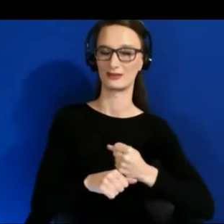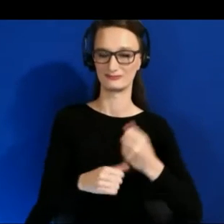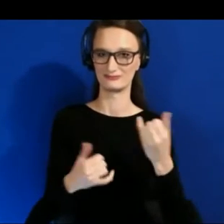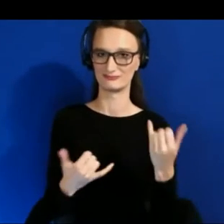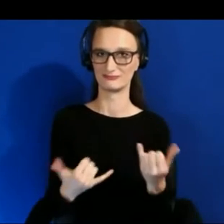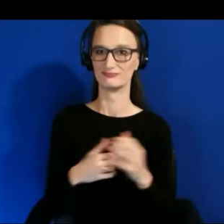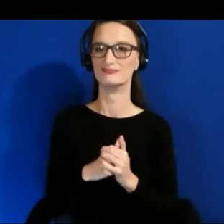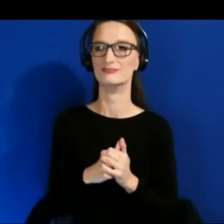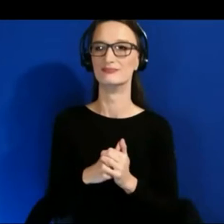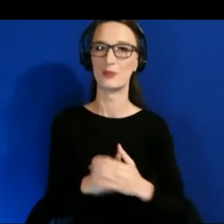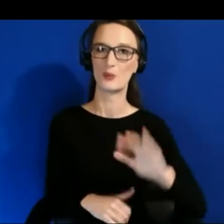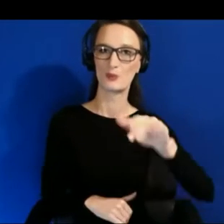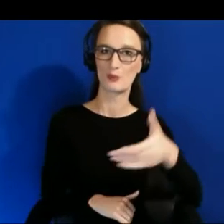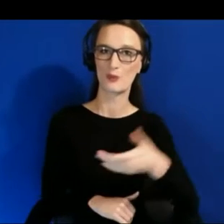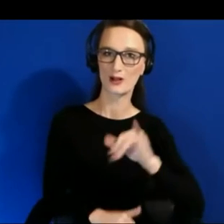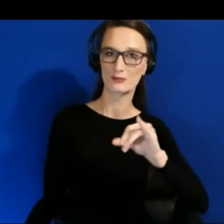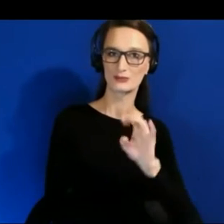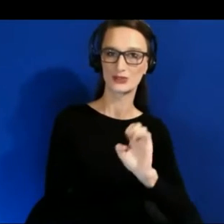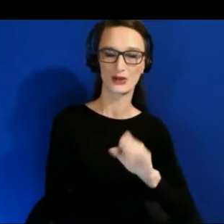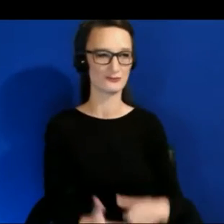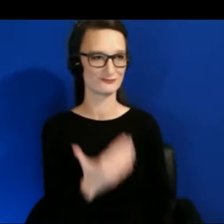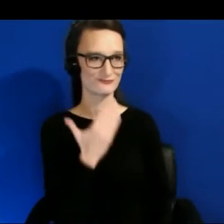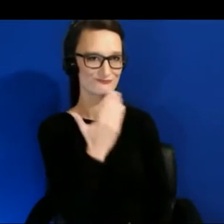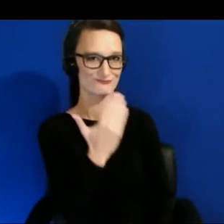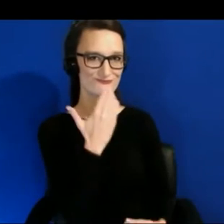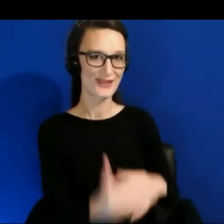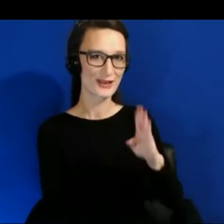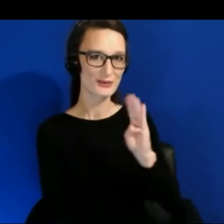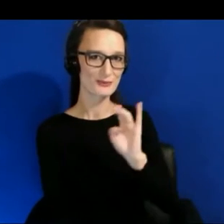Thank you Bill, really excited to be a part of this.